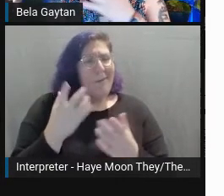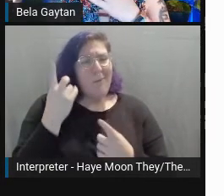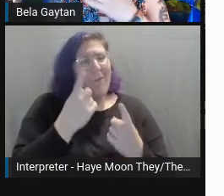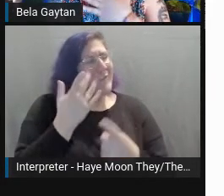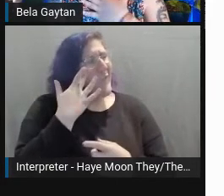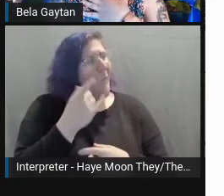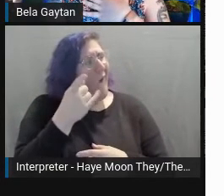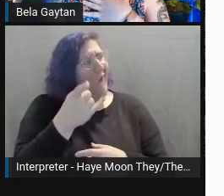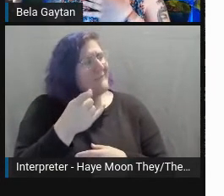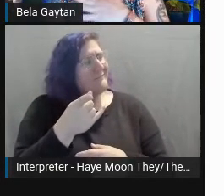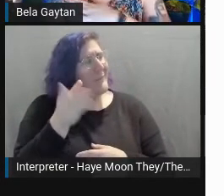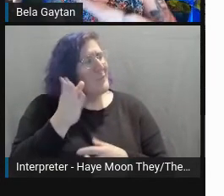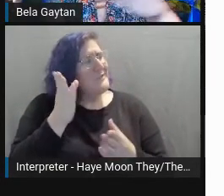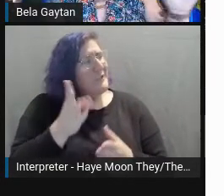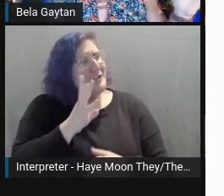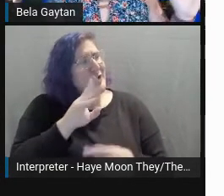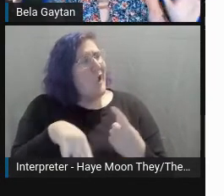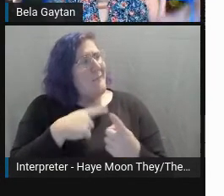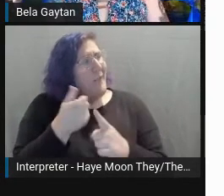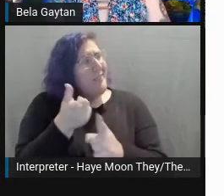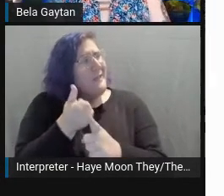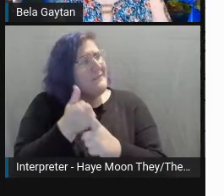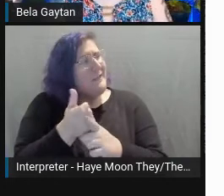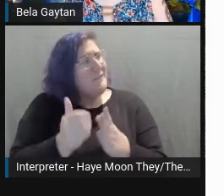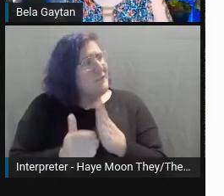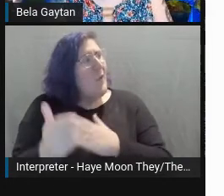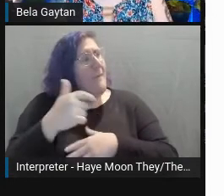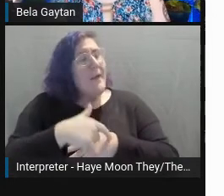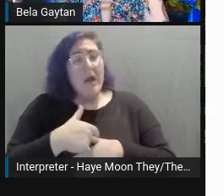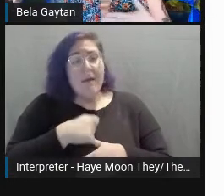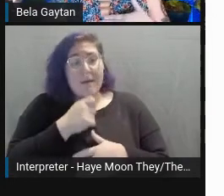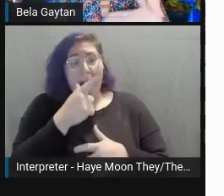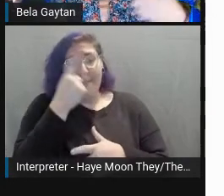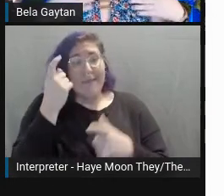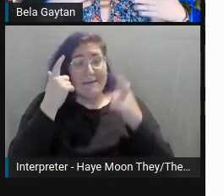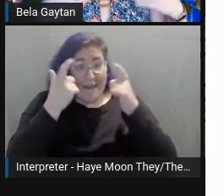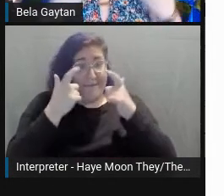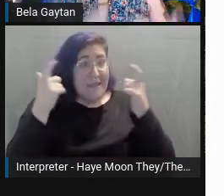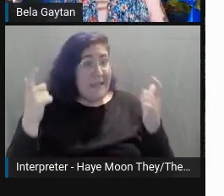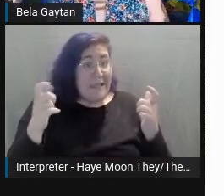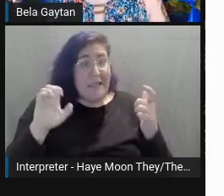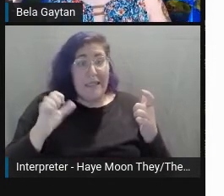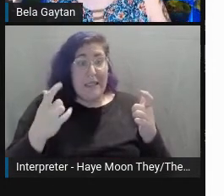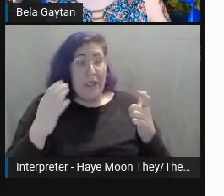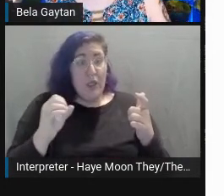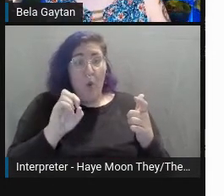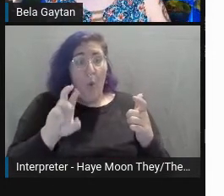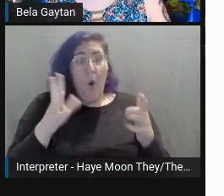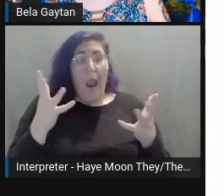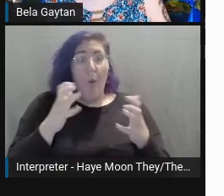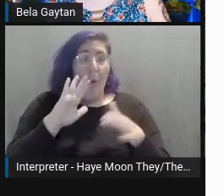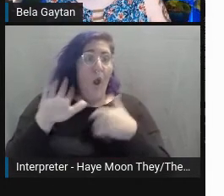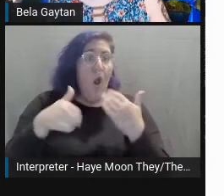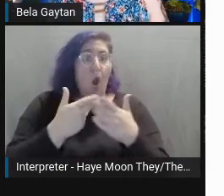It's not that I have an ego, it's not that I want to be the center of attention, but I have experience with all of this stuff.